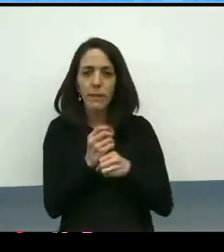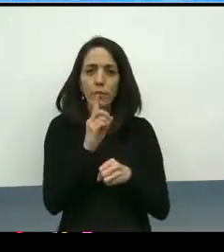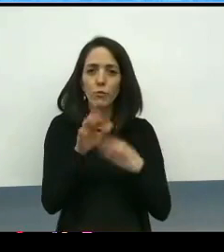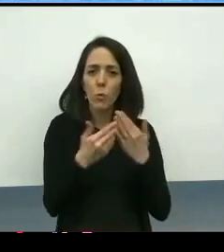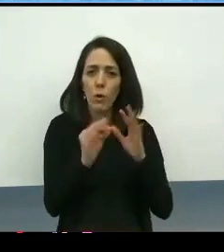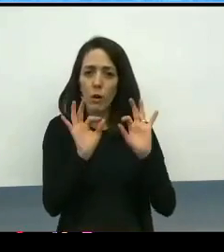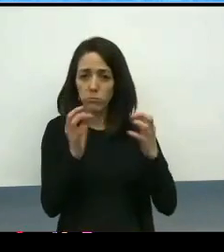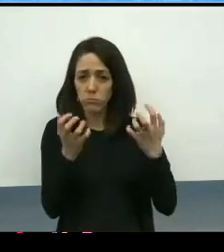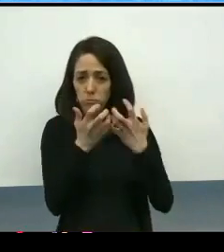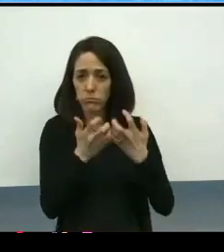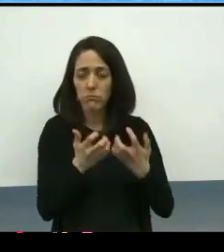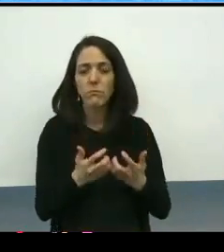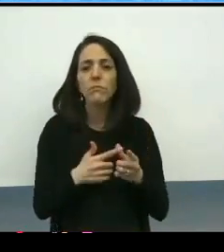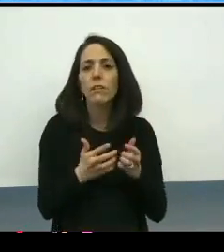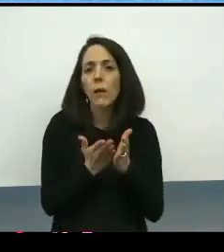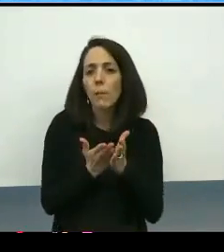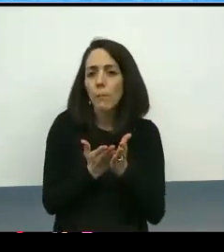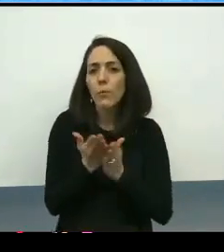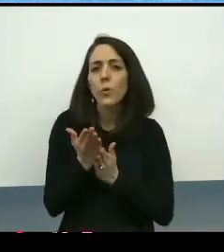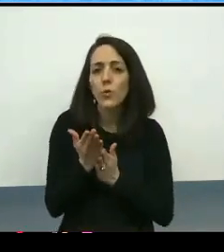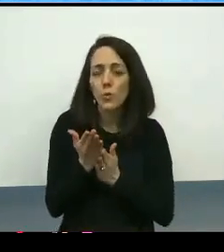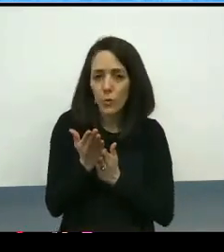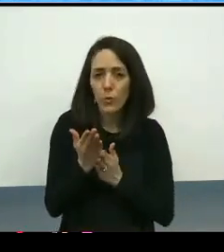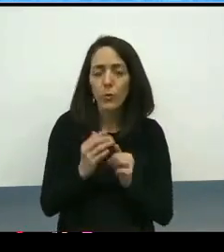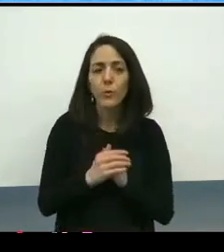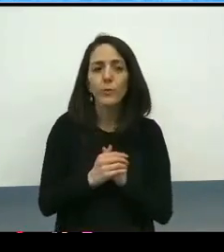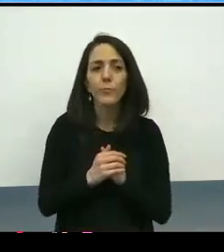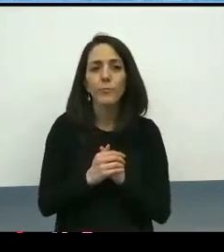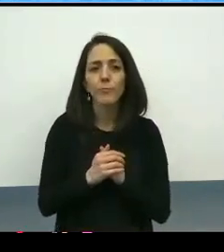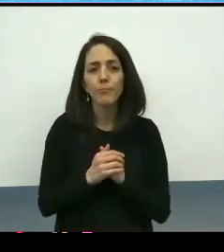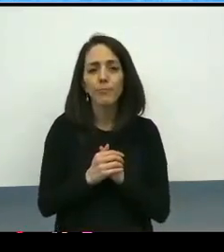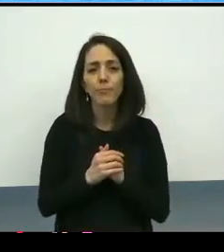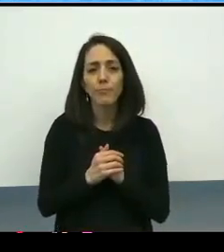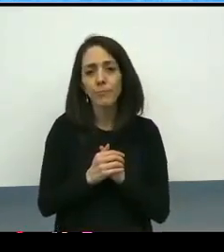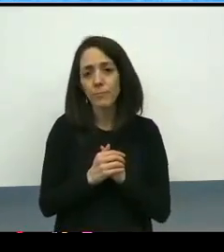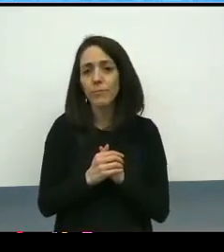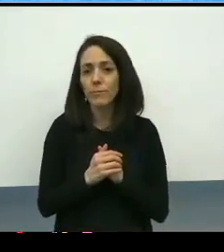and move through in a consistent manner